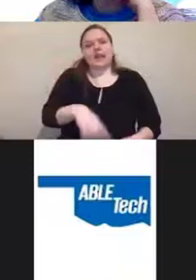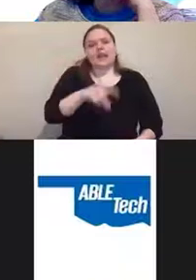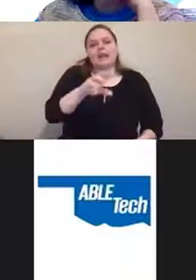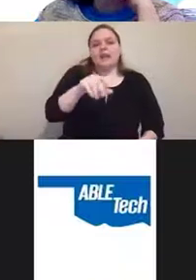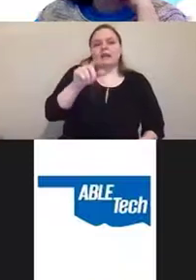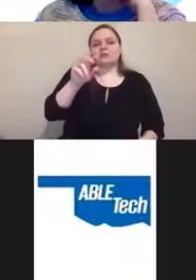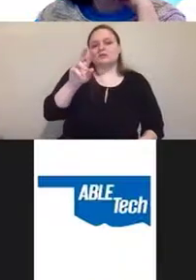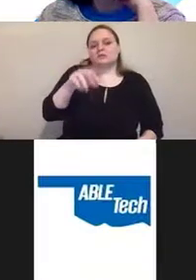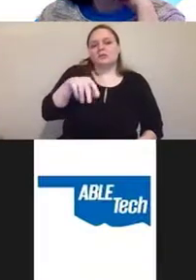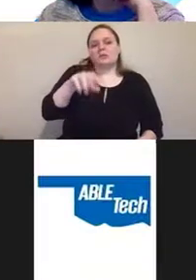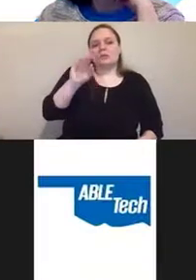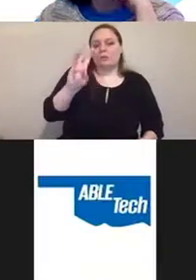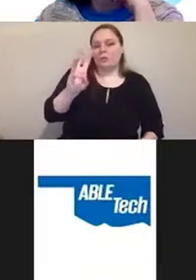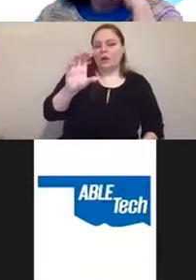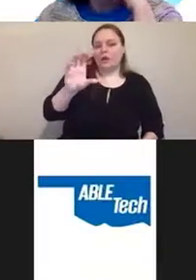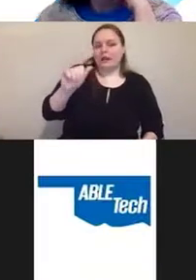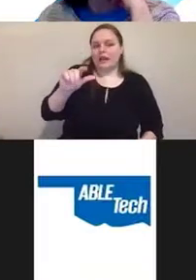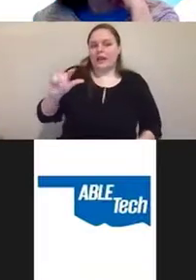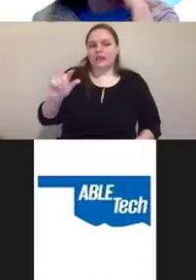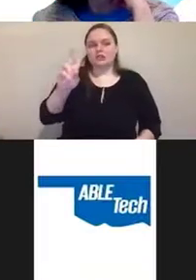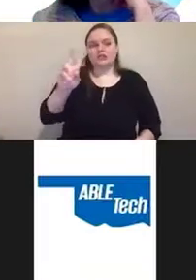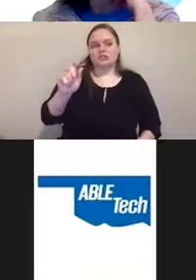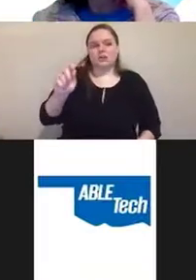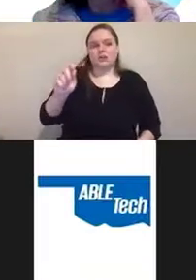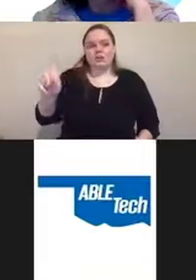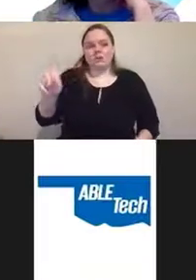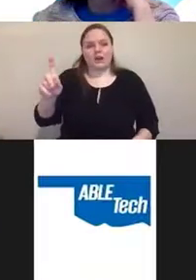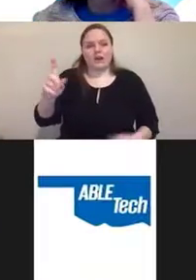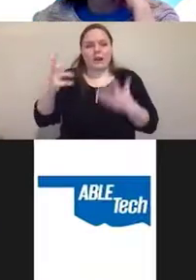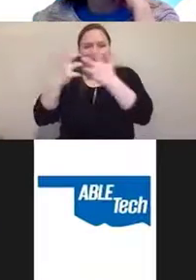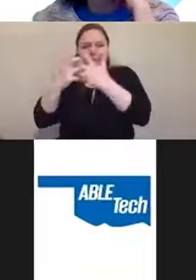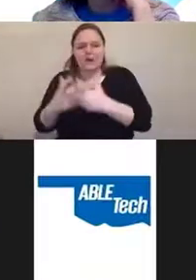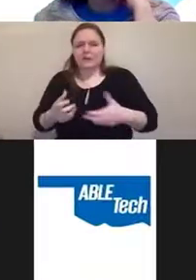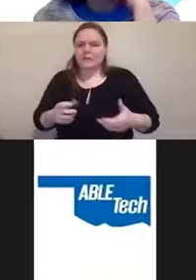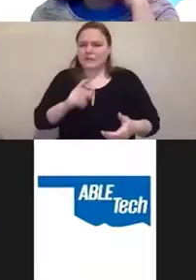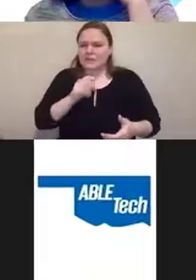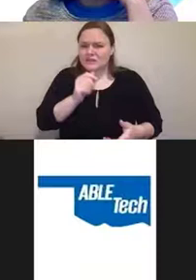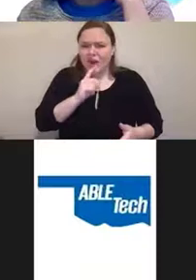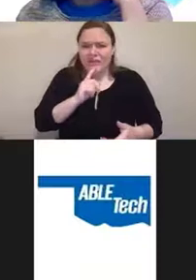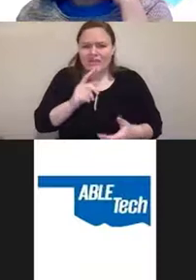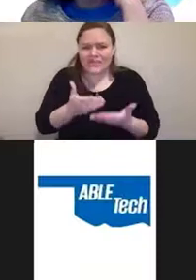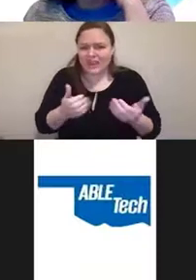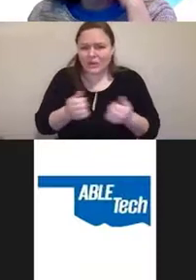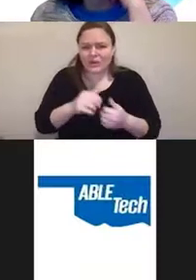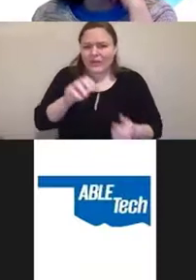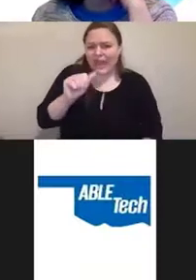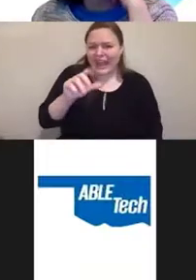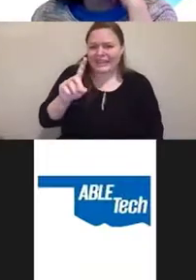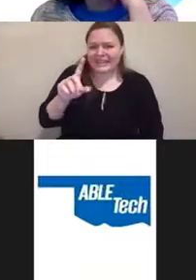The reality is, there's no such thing as ADA compliance with respect to digital accessibility.